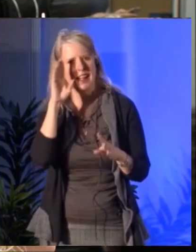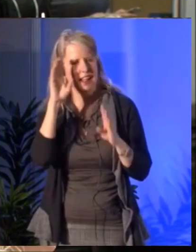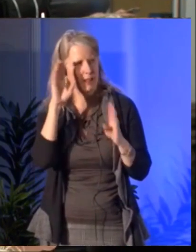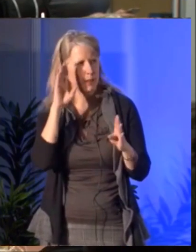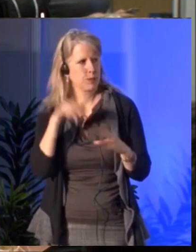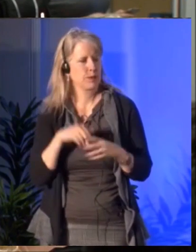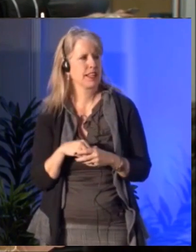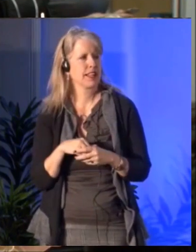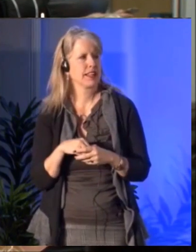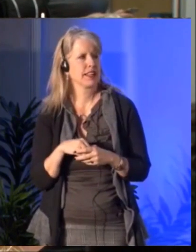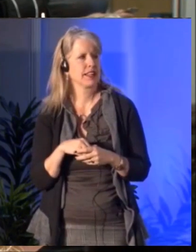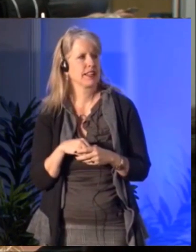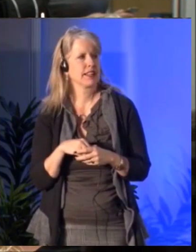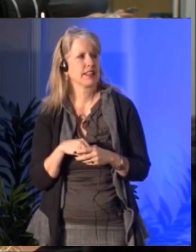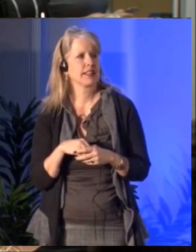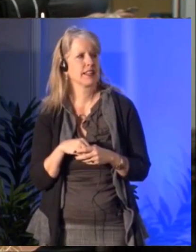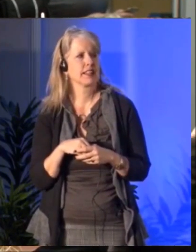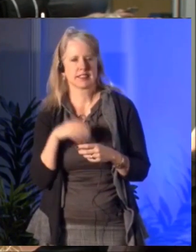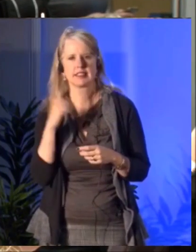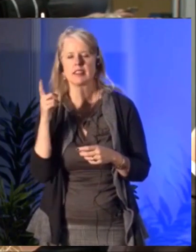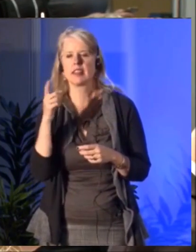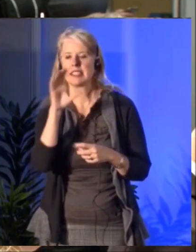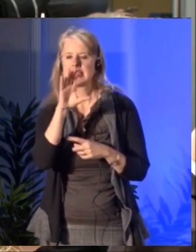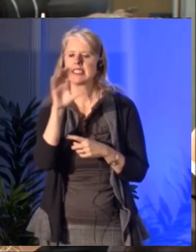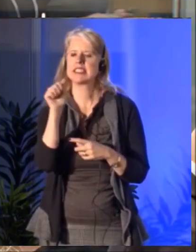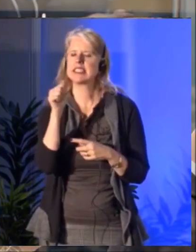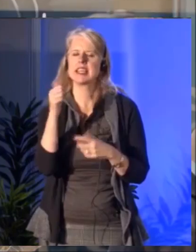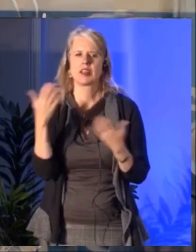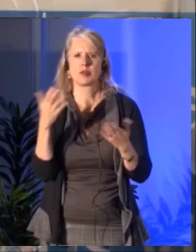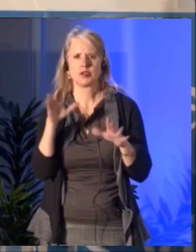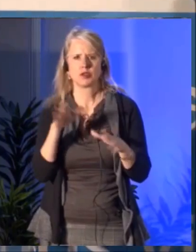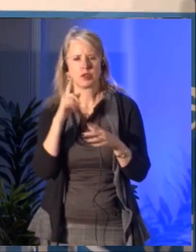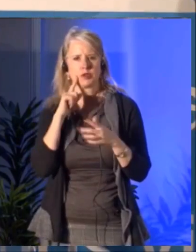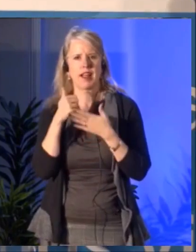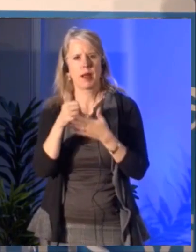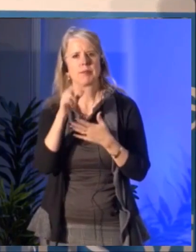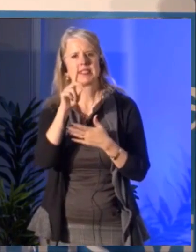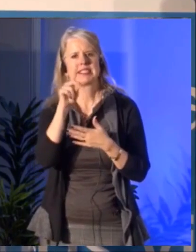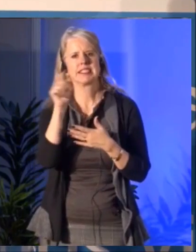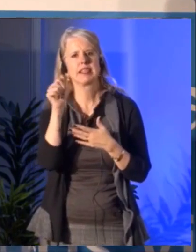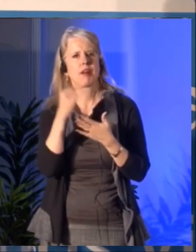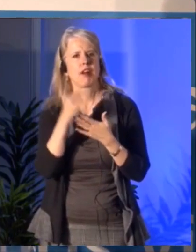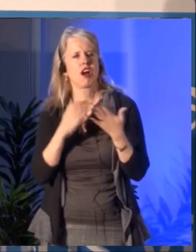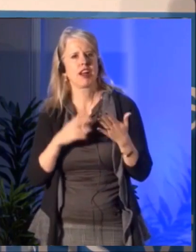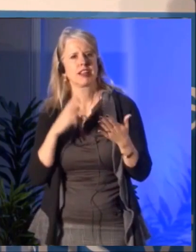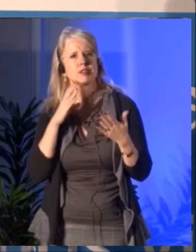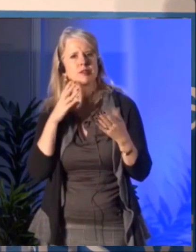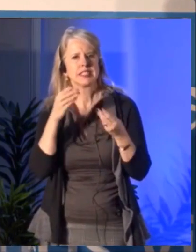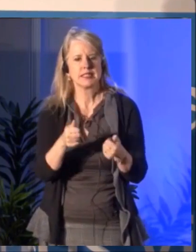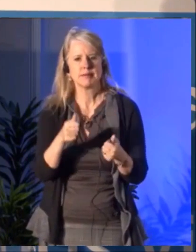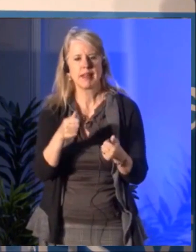if they require help in order to create? Simon Brault: It's a good question, a relevant question.